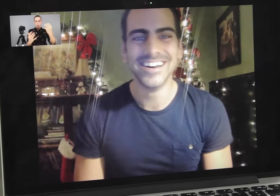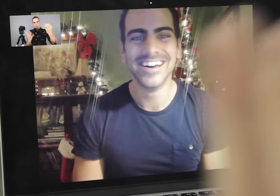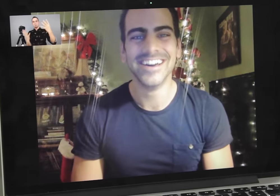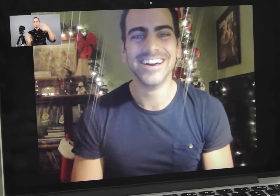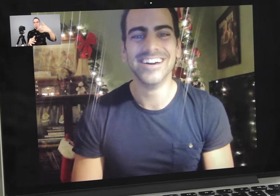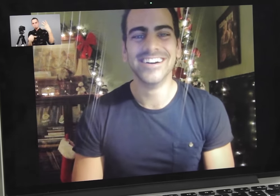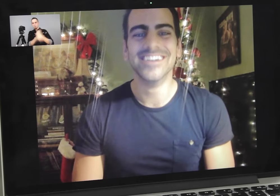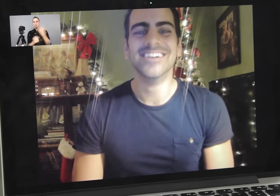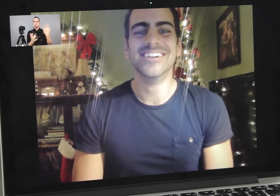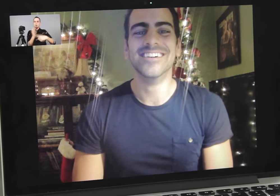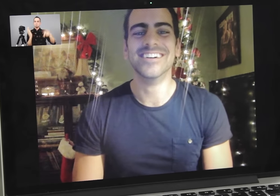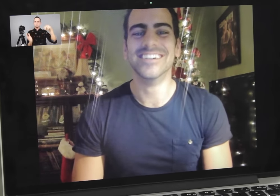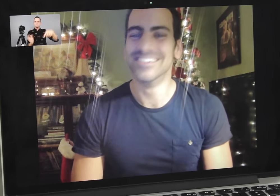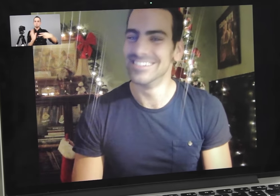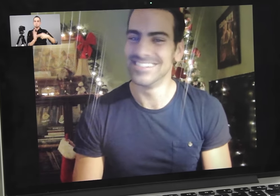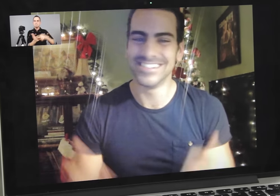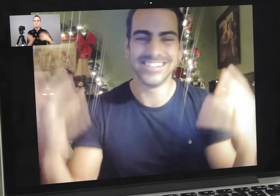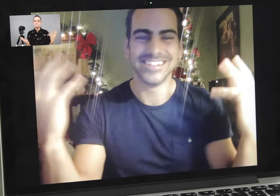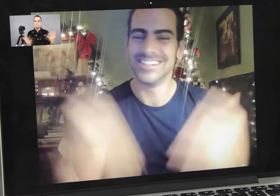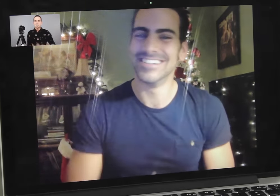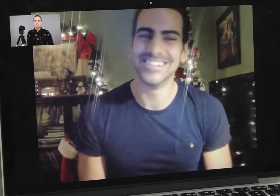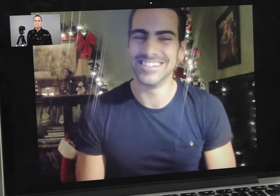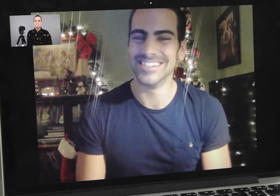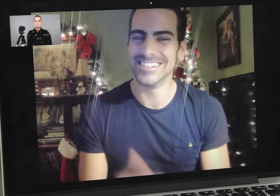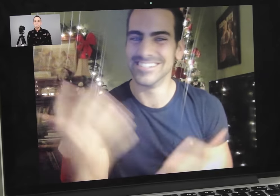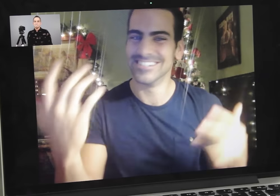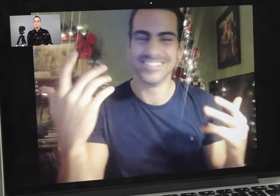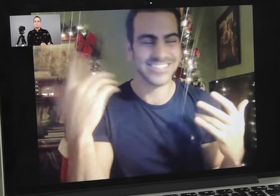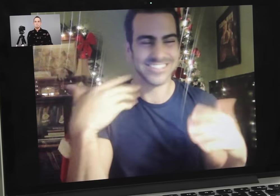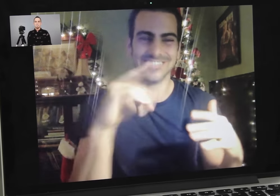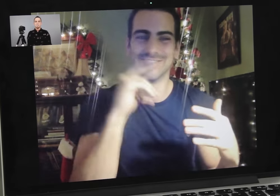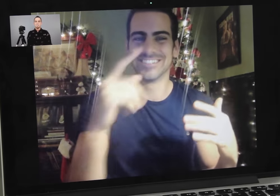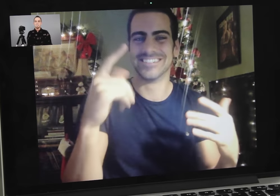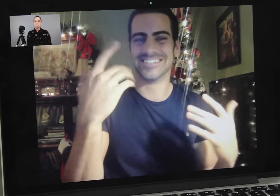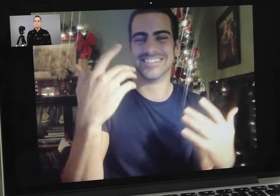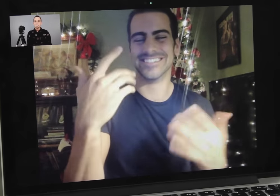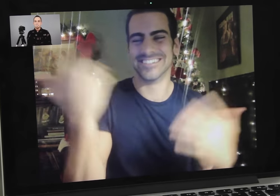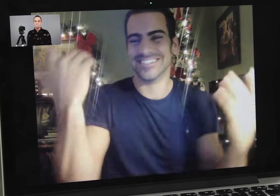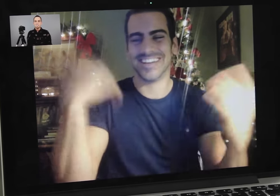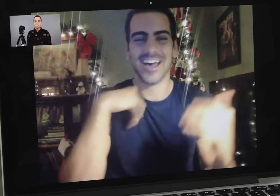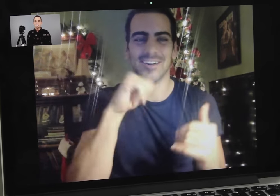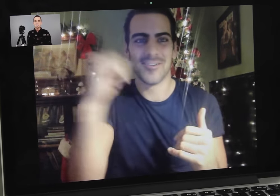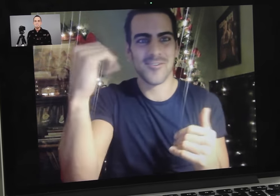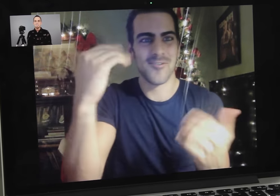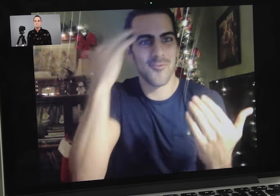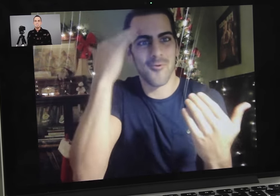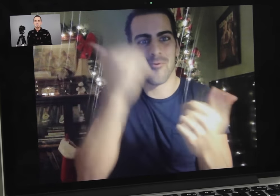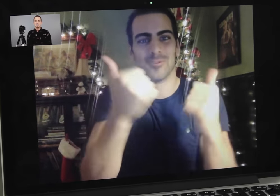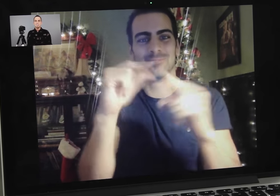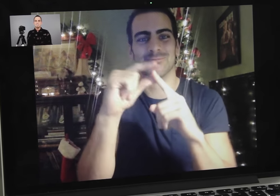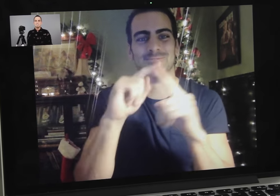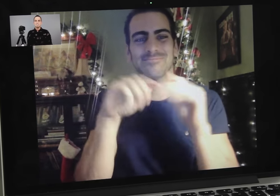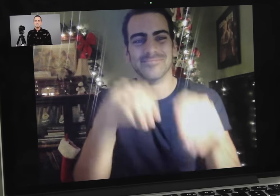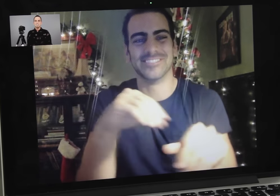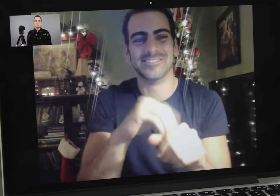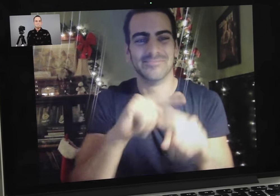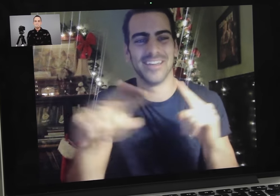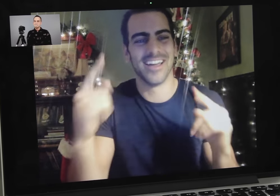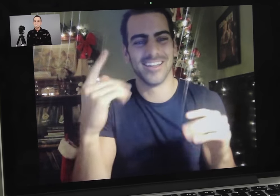Alex: So, you won! What does this mean? Nyle: Wow. I really don’t know how to put it in words.